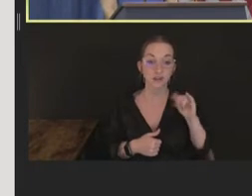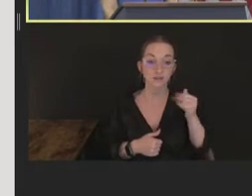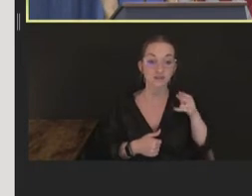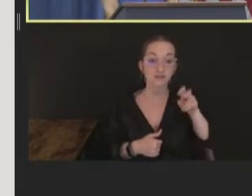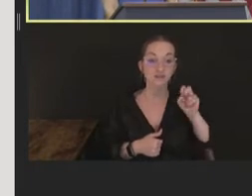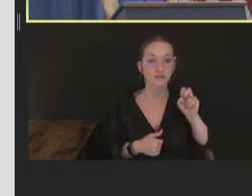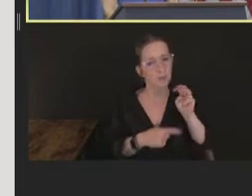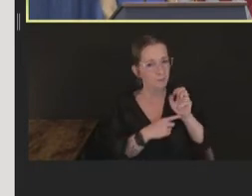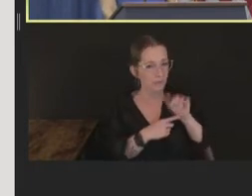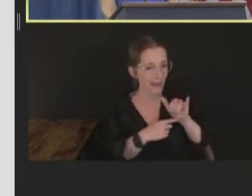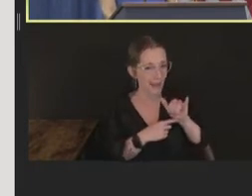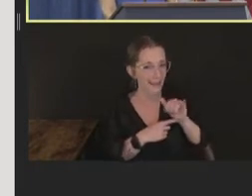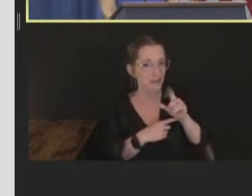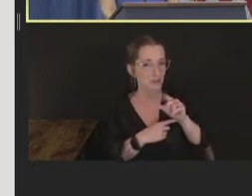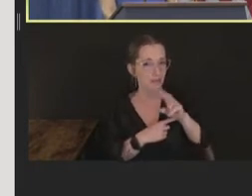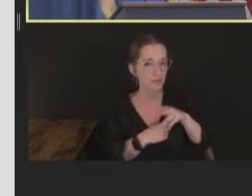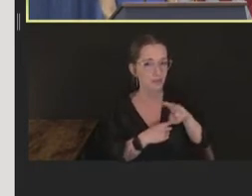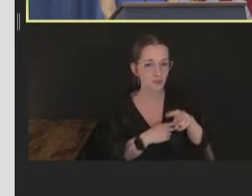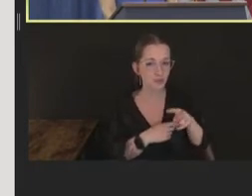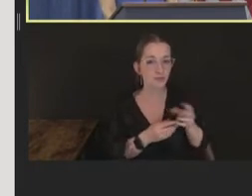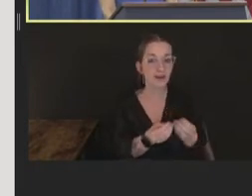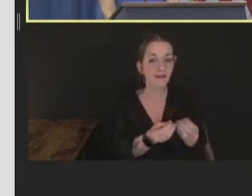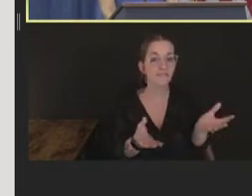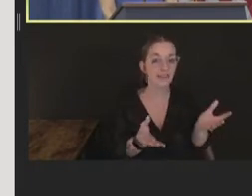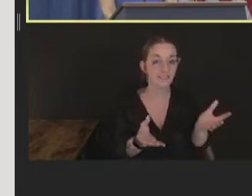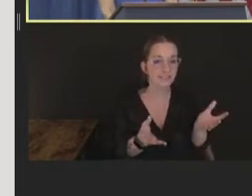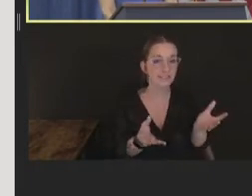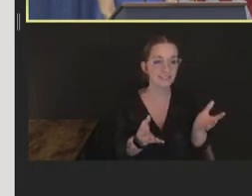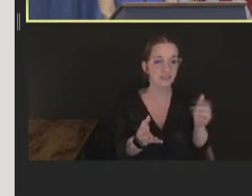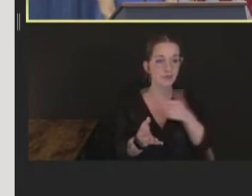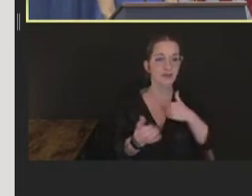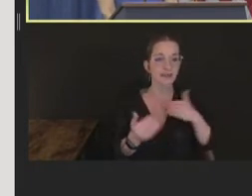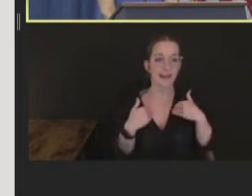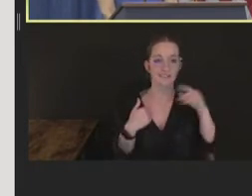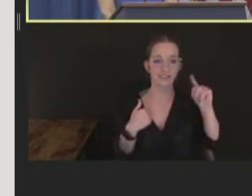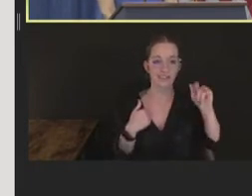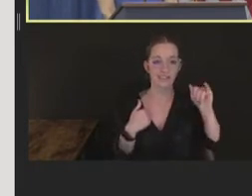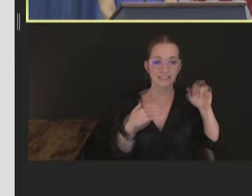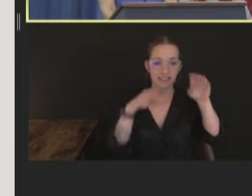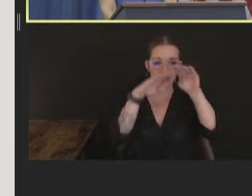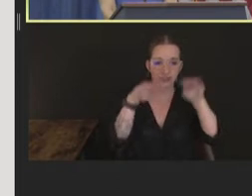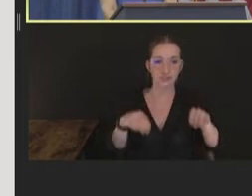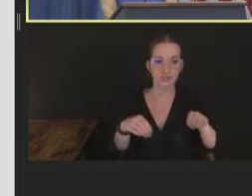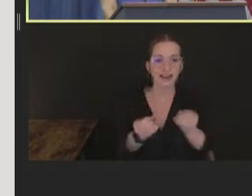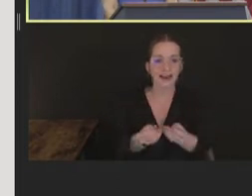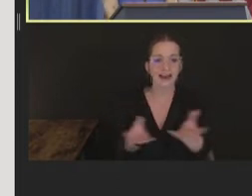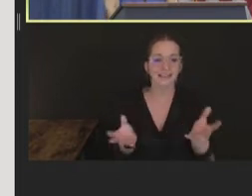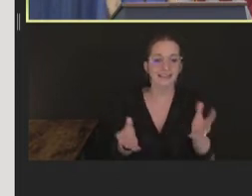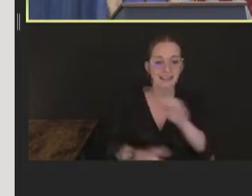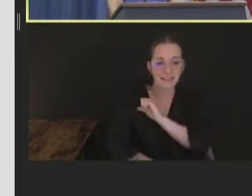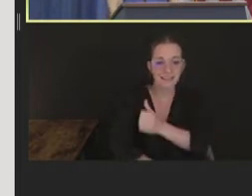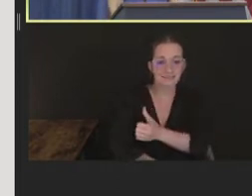was distributed to jurisdictions using a tiered allocation system based on case rates. And it was